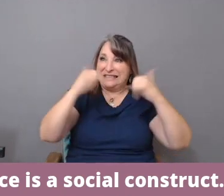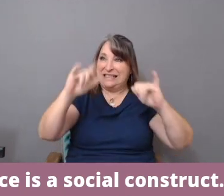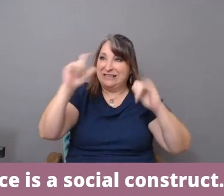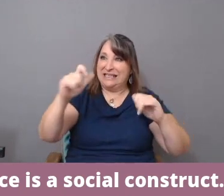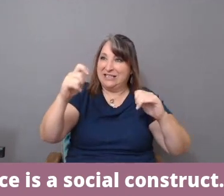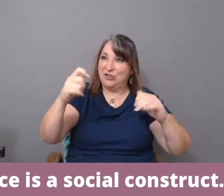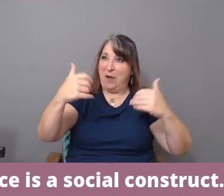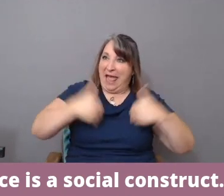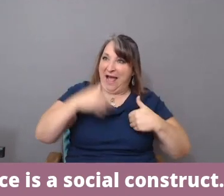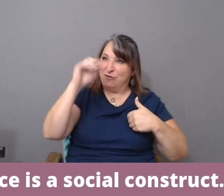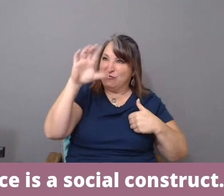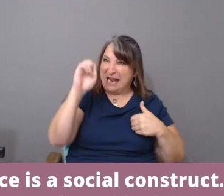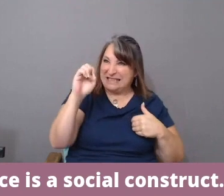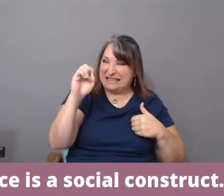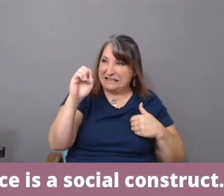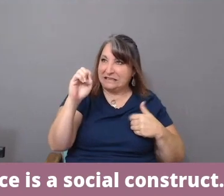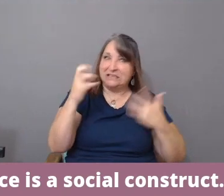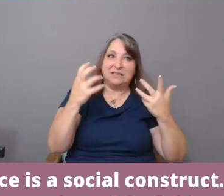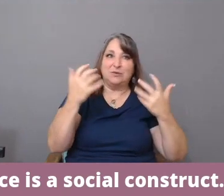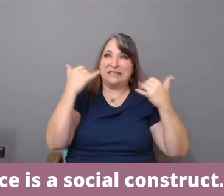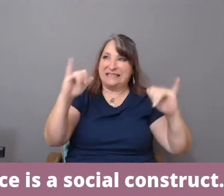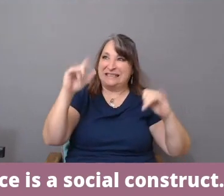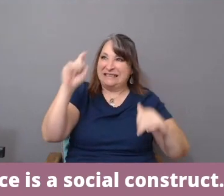Do we still need race now that it's here?